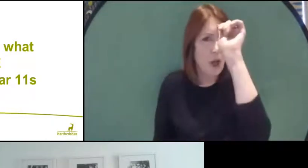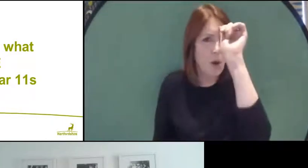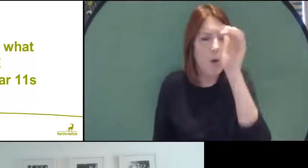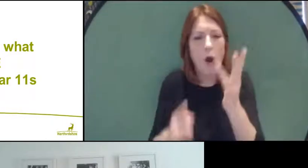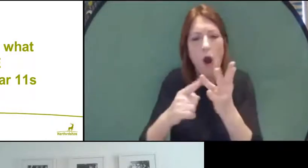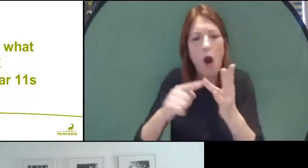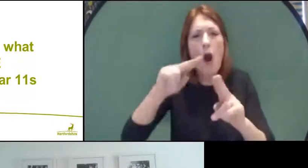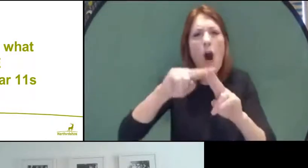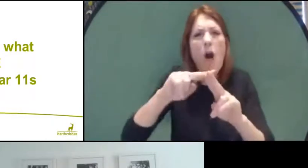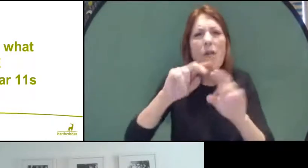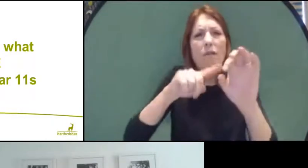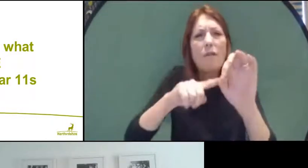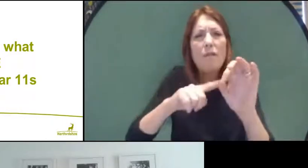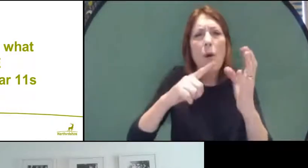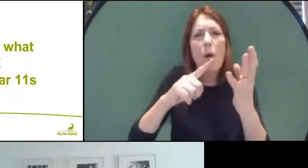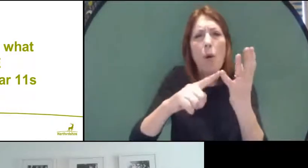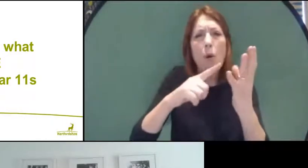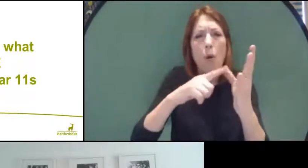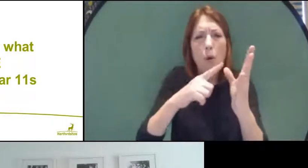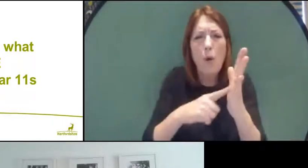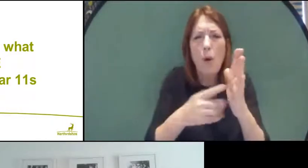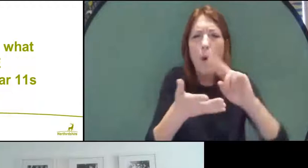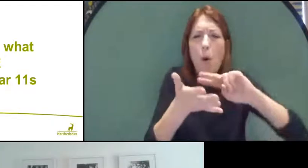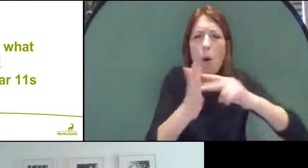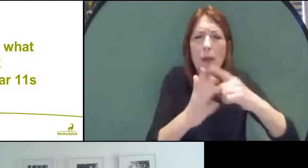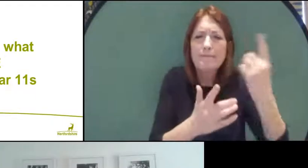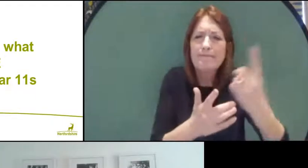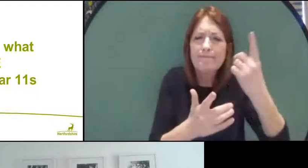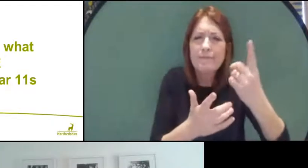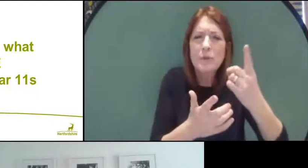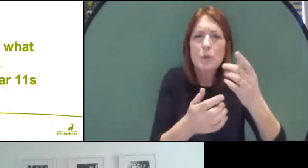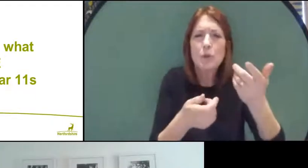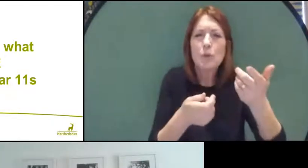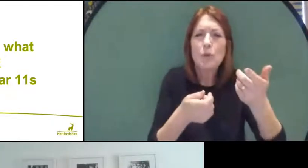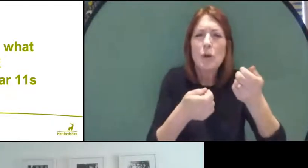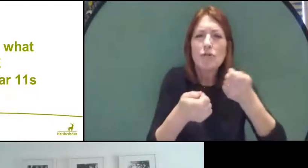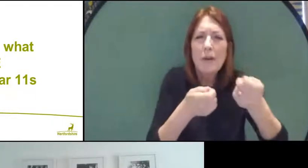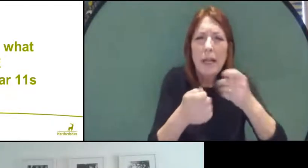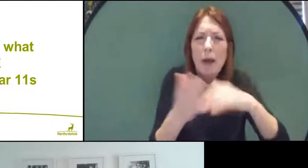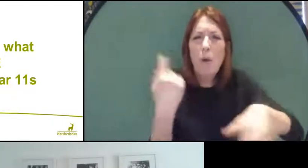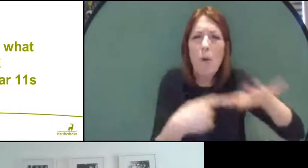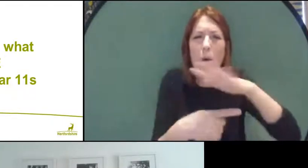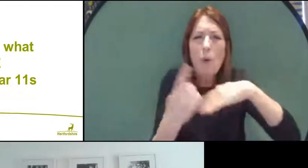which is the organization that regulates all the exams and make sure that everything is fair,